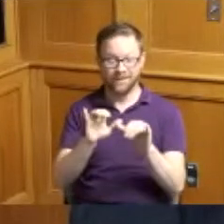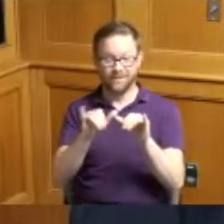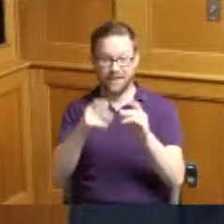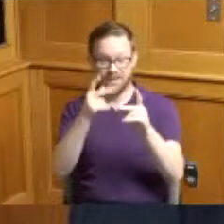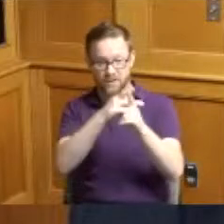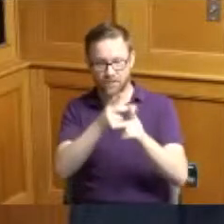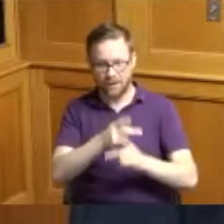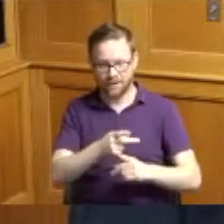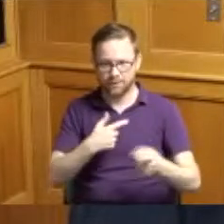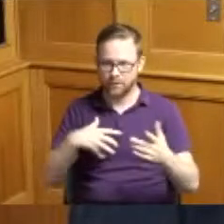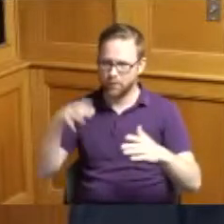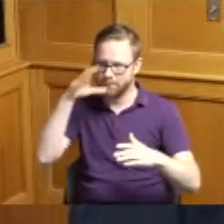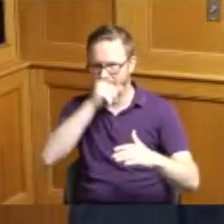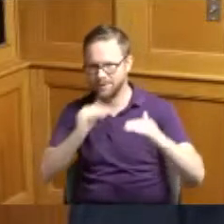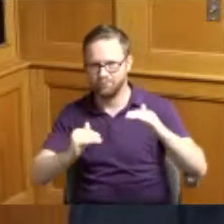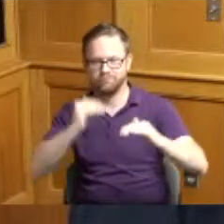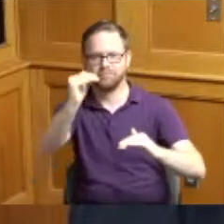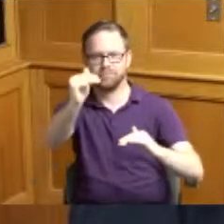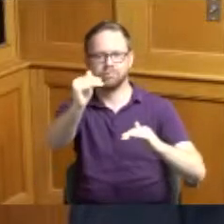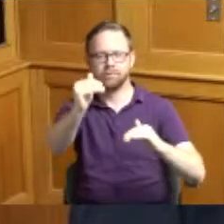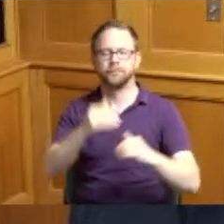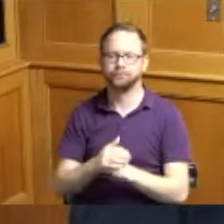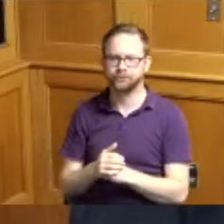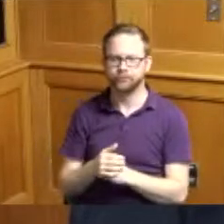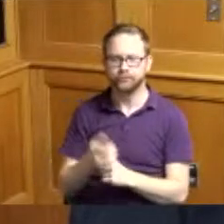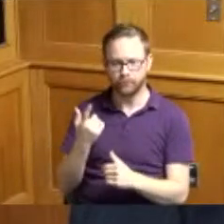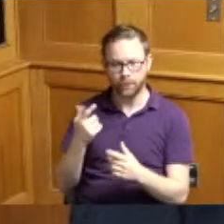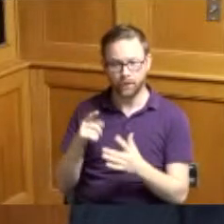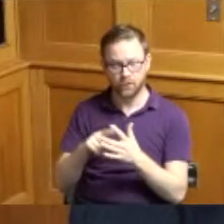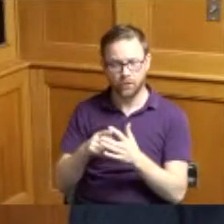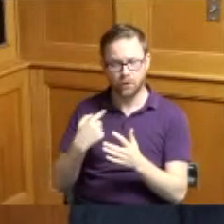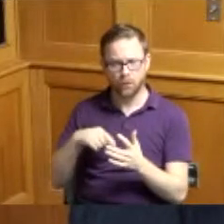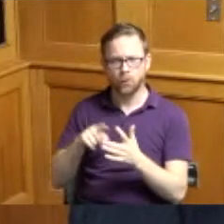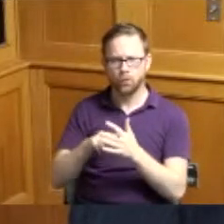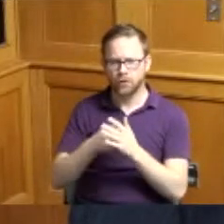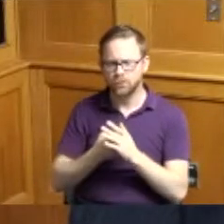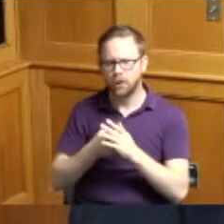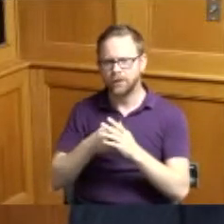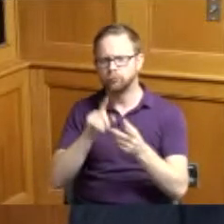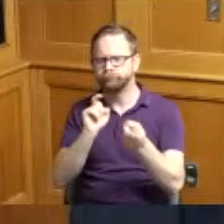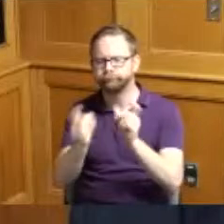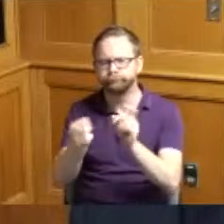we've started to we started to control for some of that and we started to adjust and our Engineers